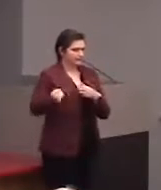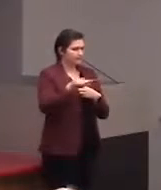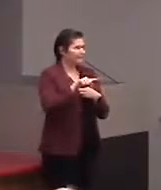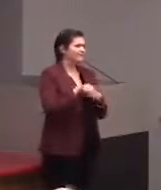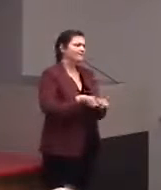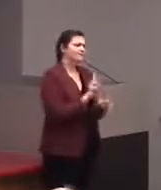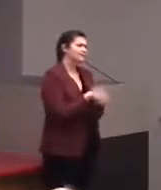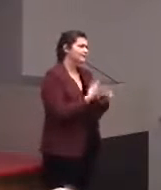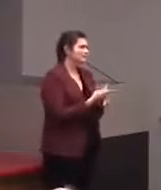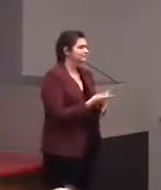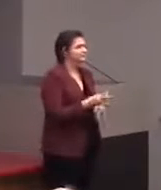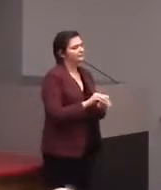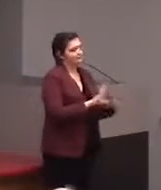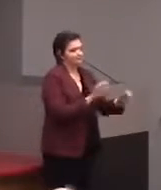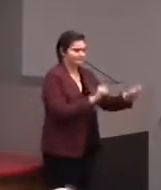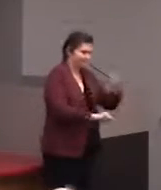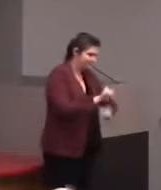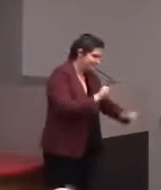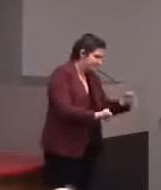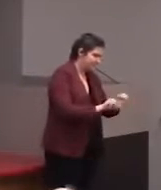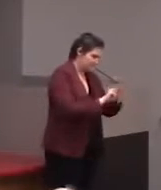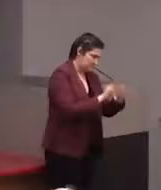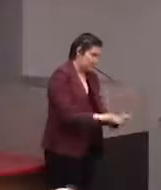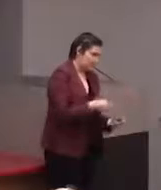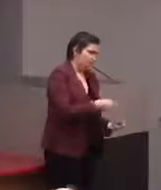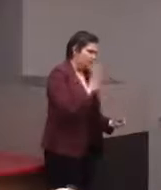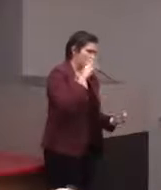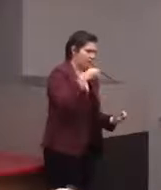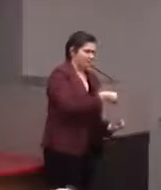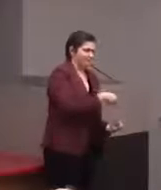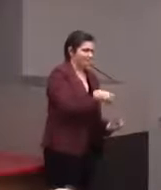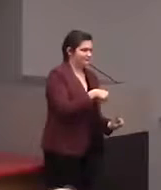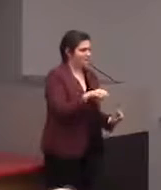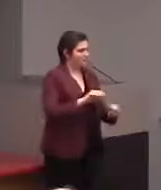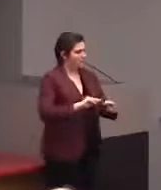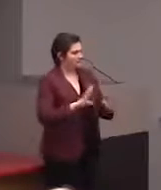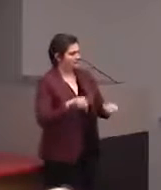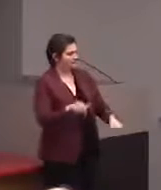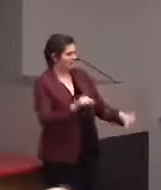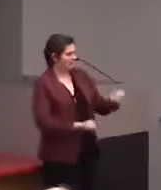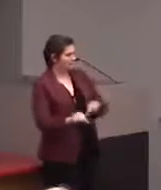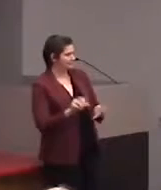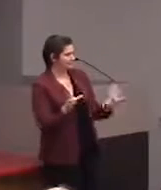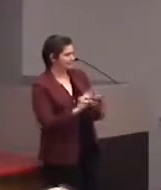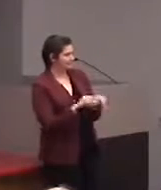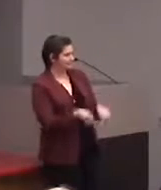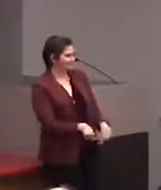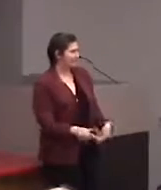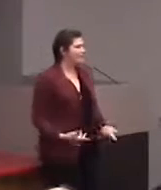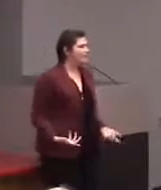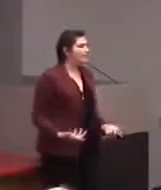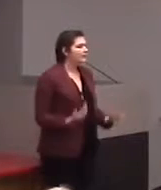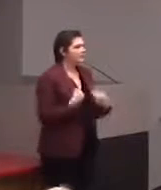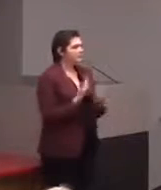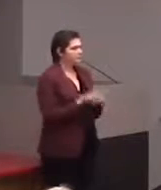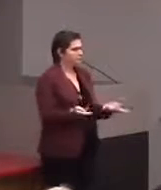Obviously, science museums I'm gonna focus on because this is a science conference, but I have materials that we've done